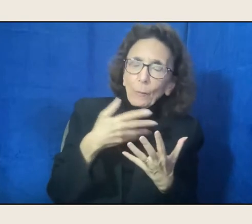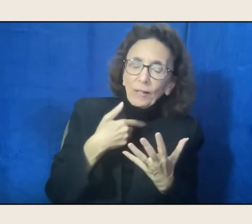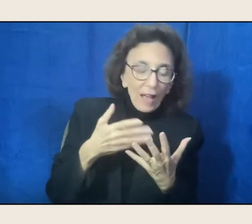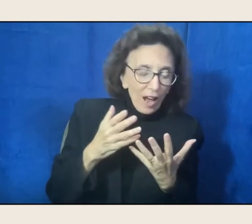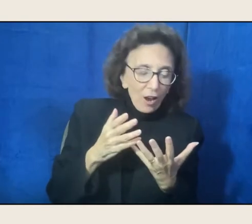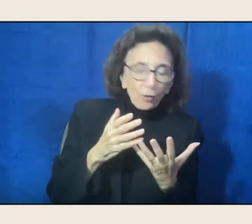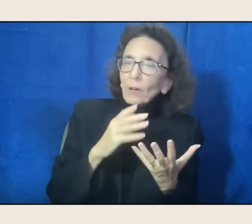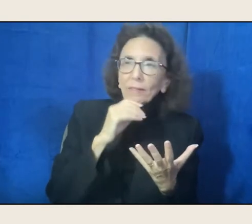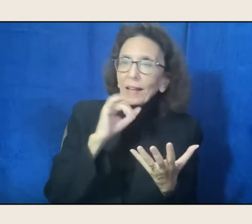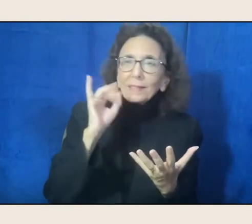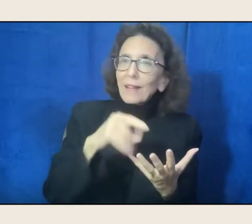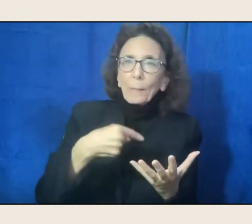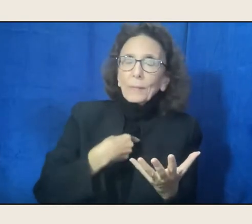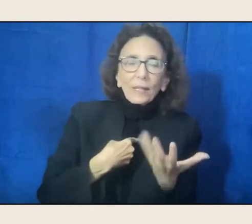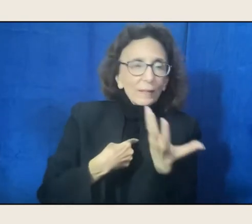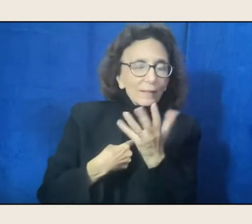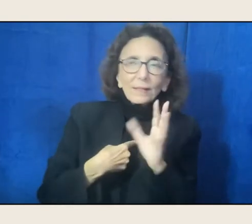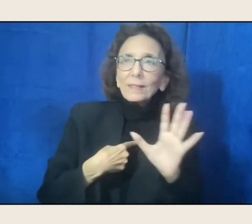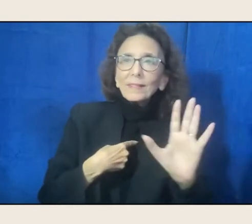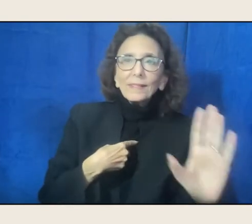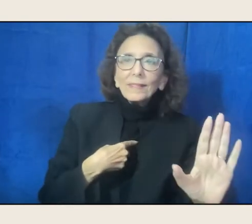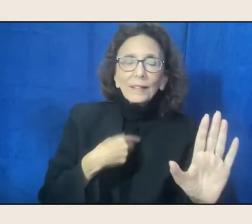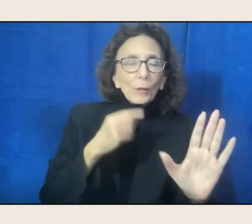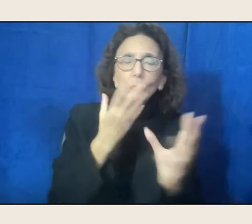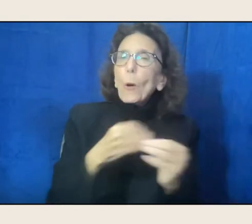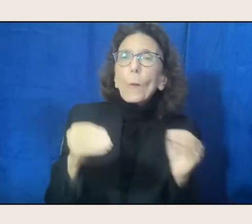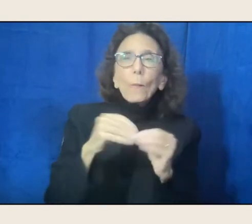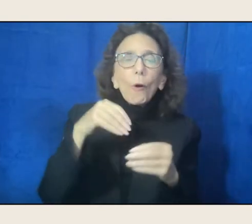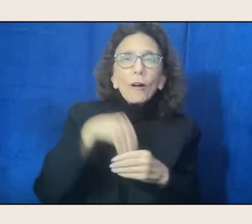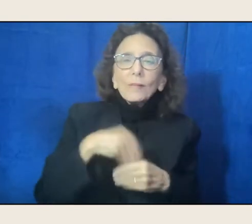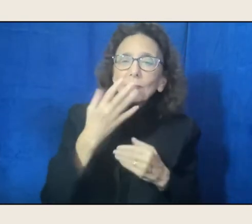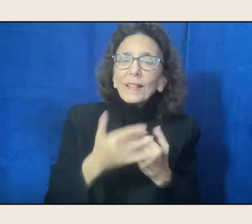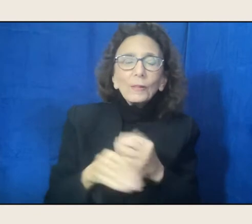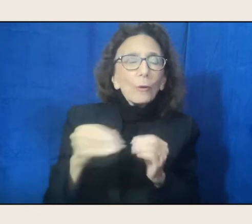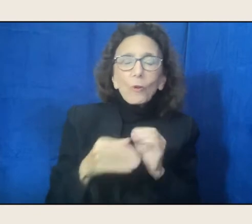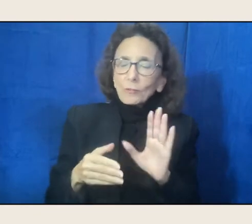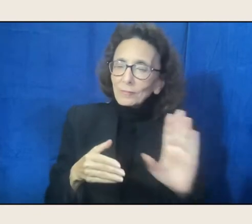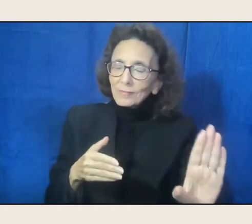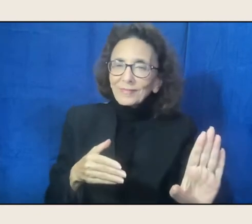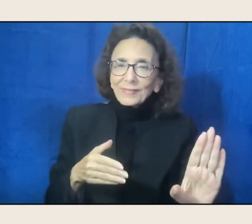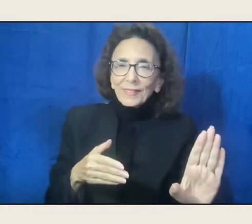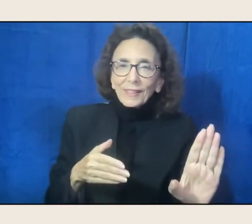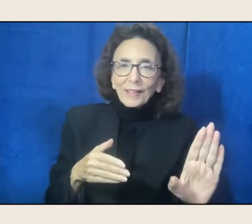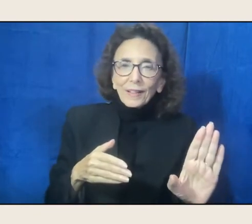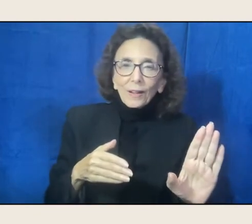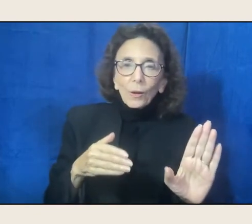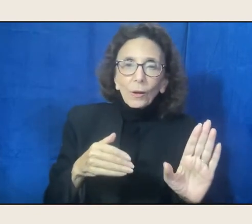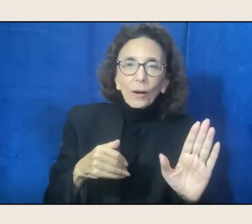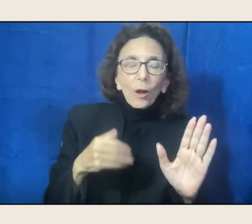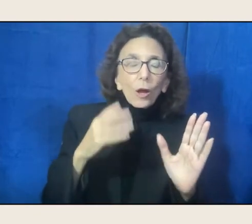"You are not my blood anymore." And reading these words, "I am not afraid to be angry.